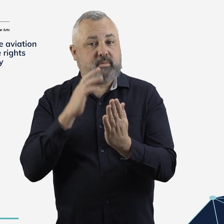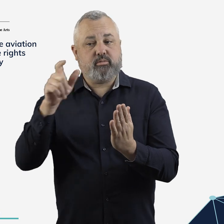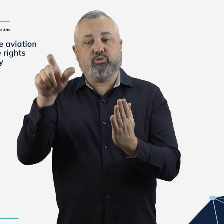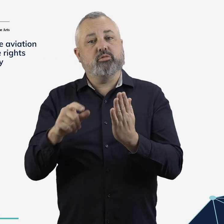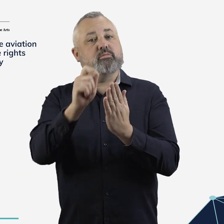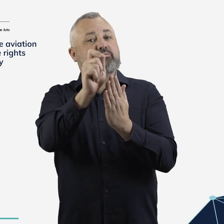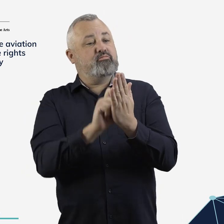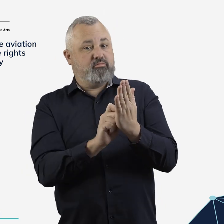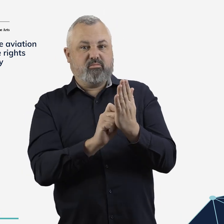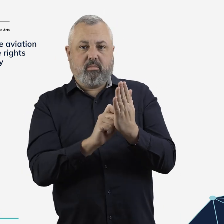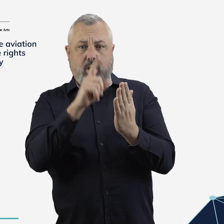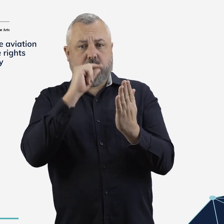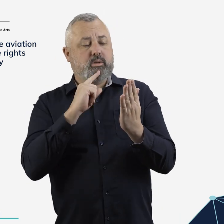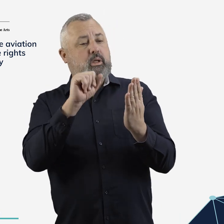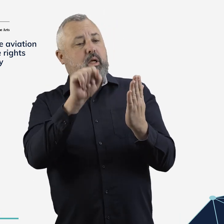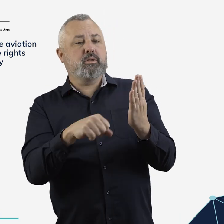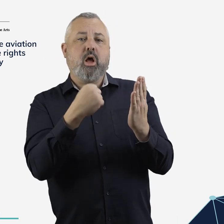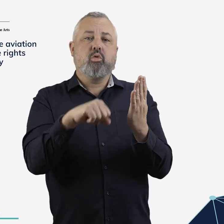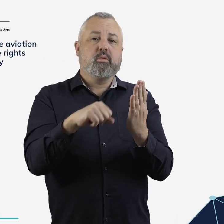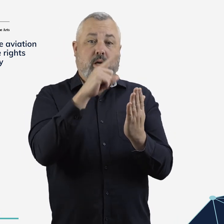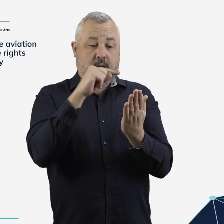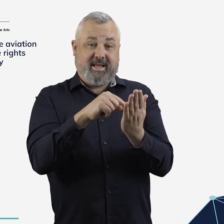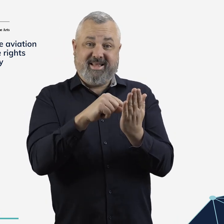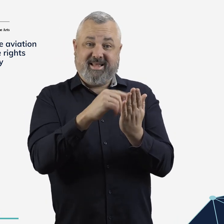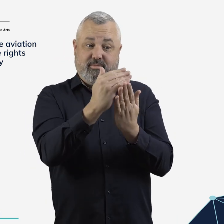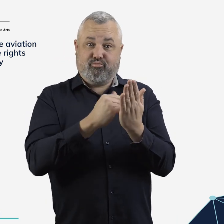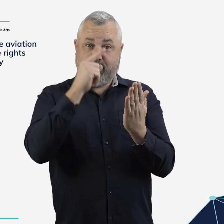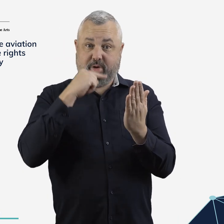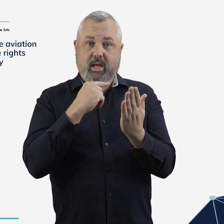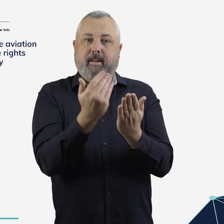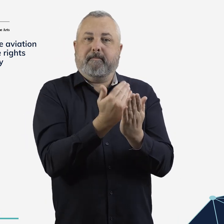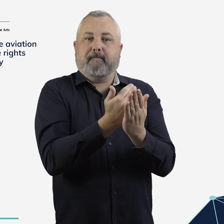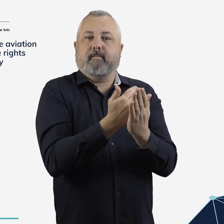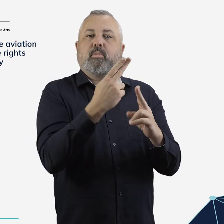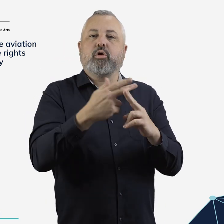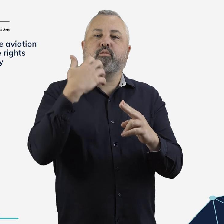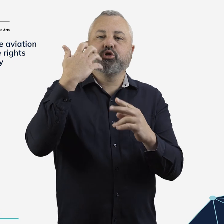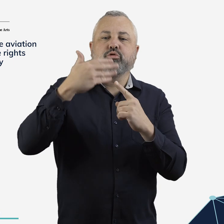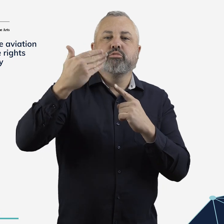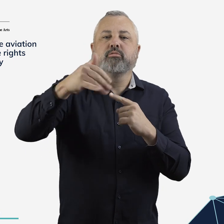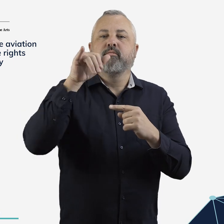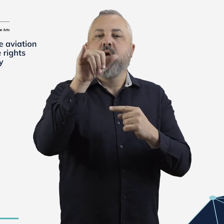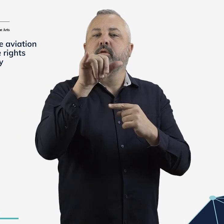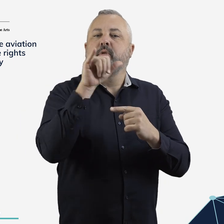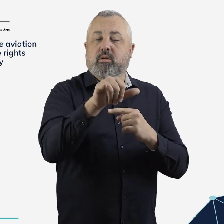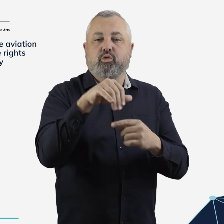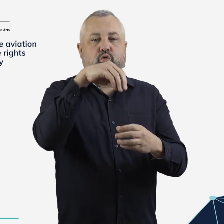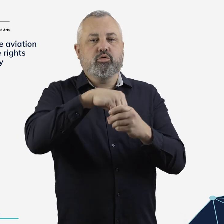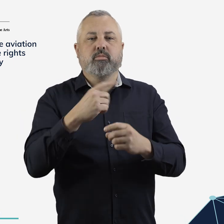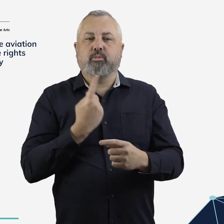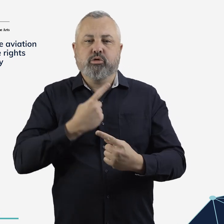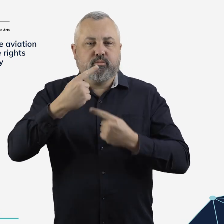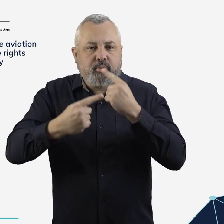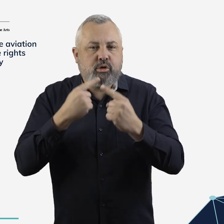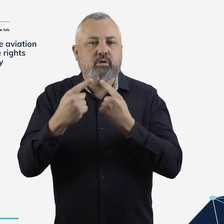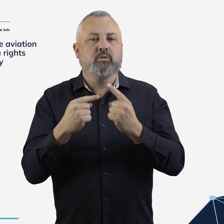Each passenger will have the choice to grant airlines permission to store personal details, including